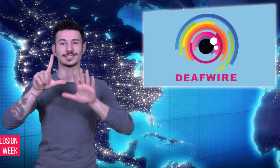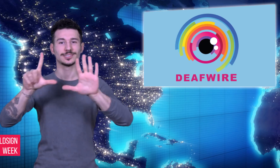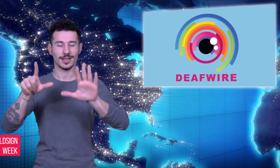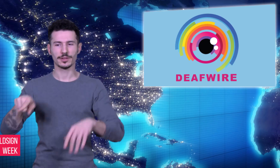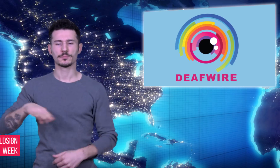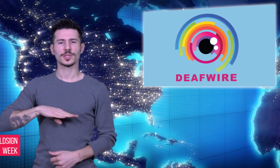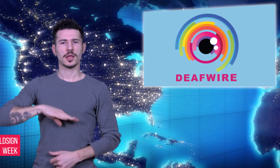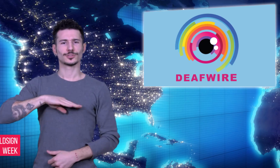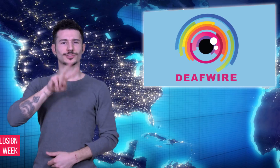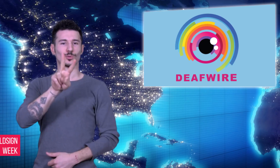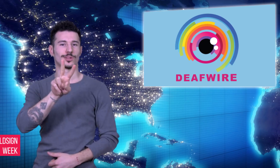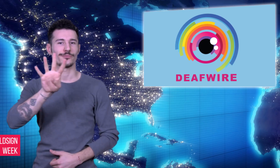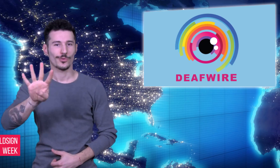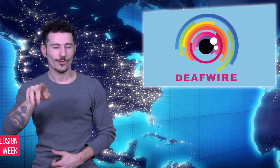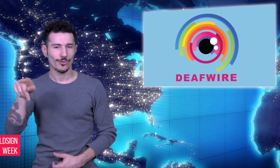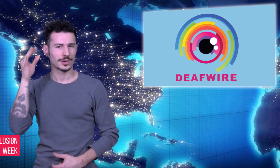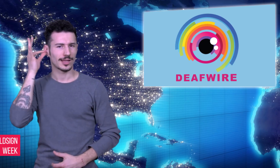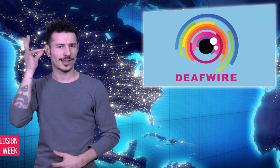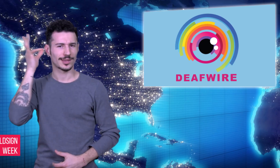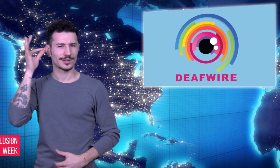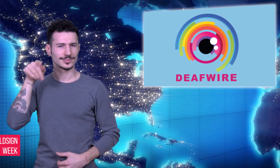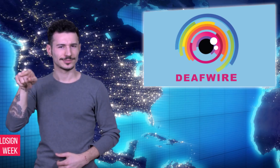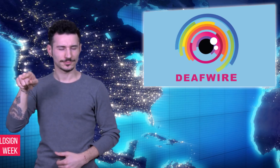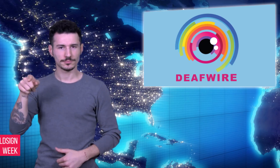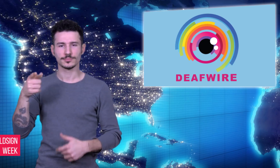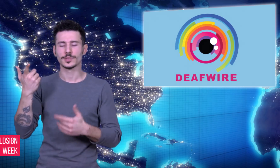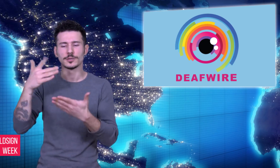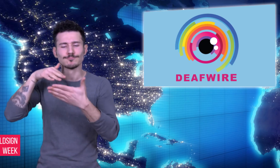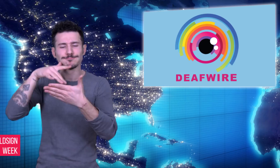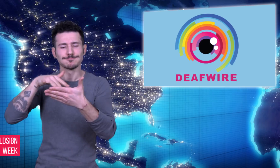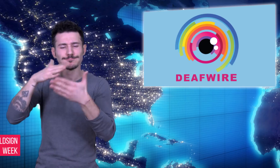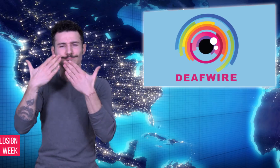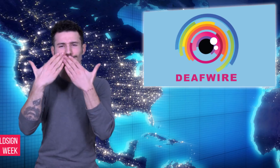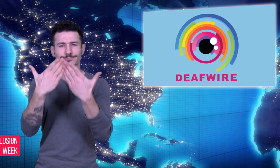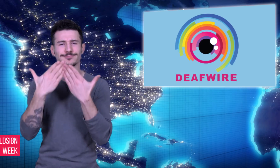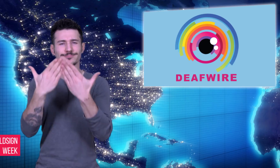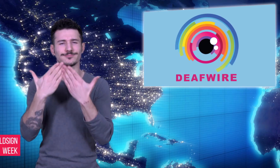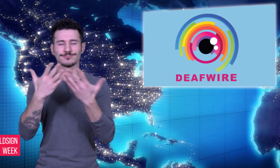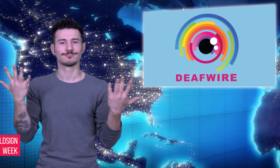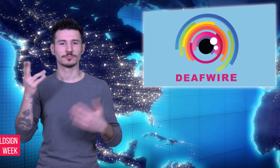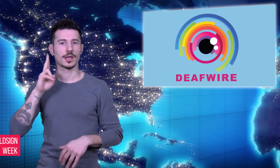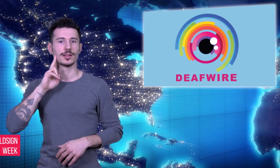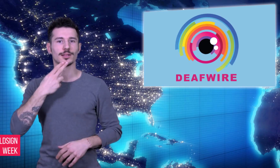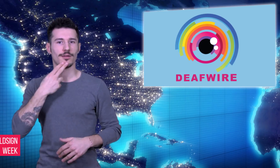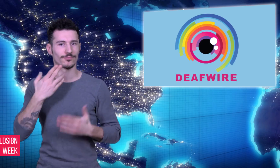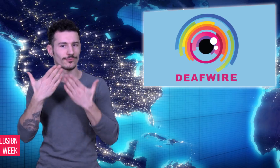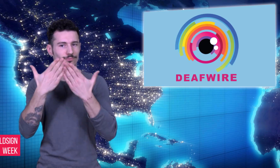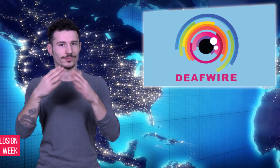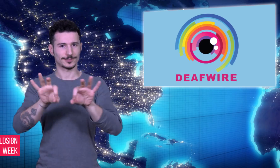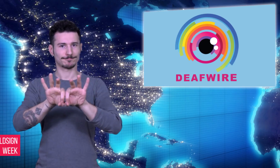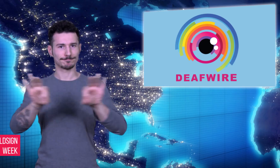Ireland 2017, is a 24-year old hearing person who has a Deaf Studies degree and